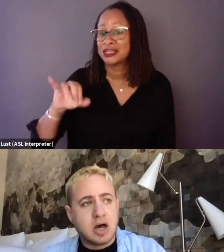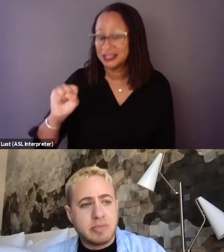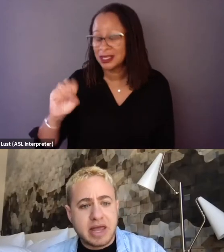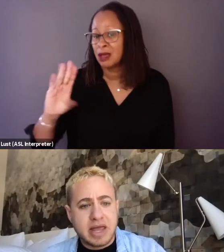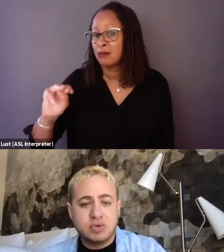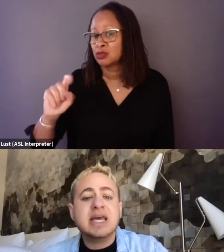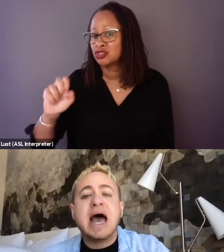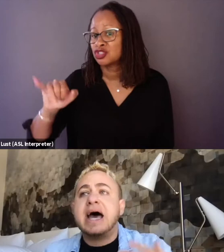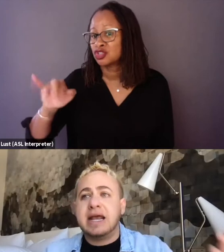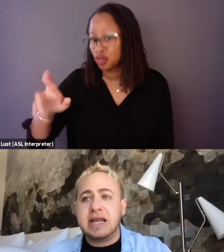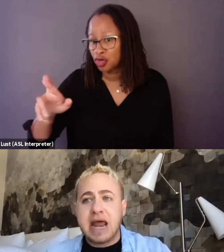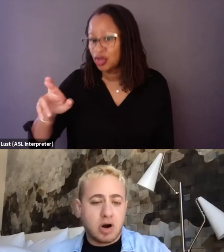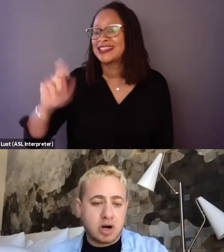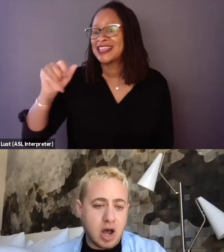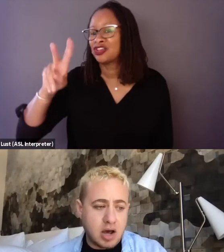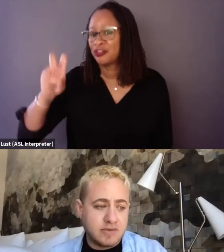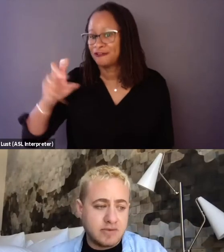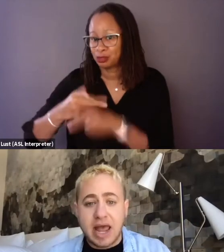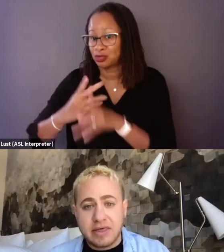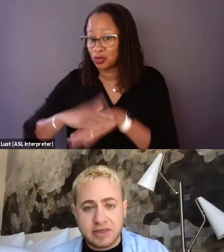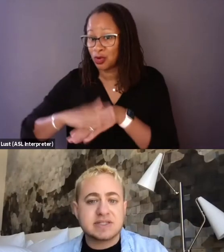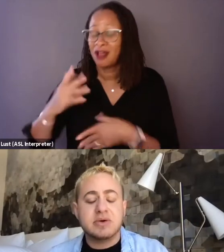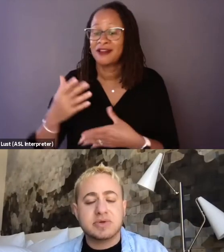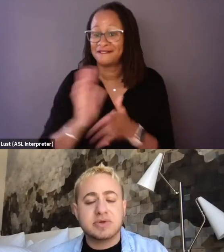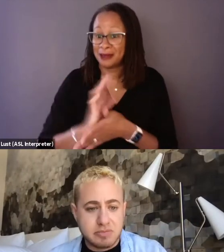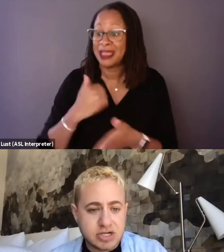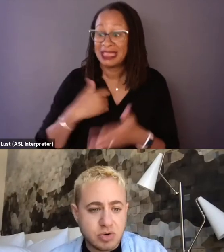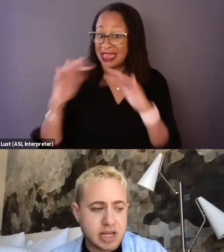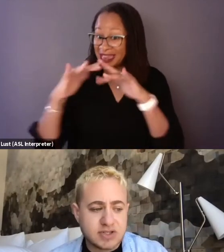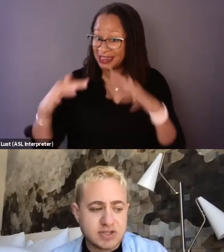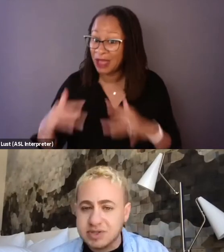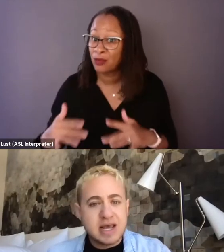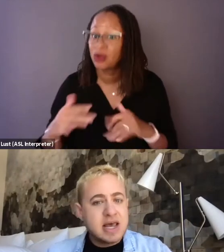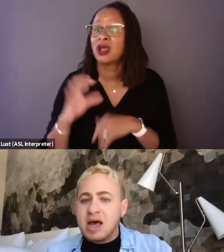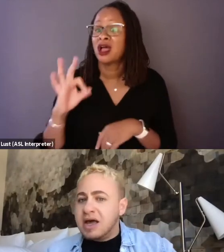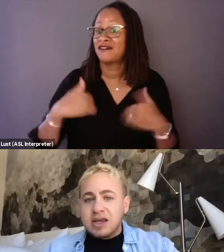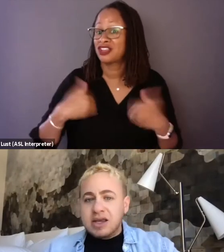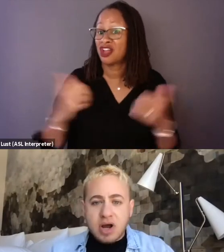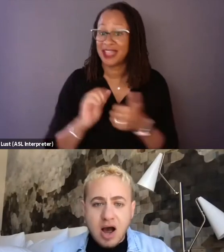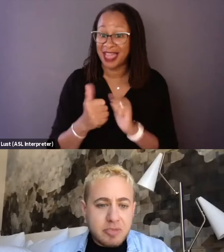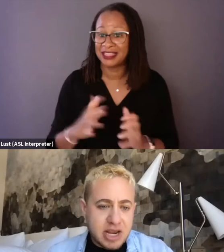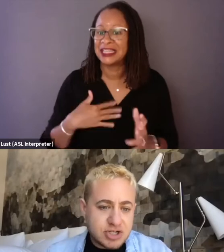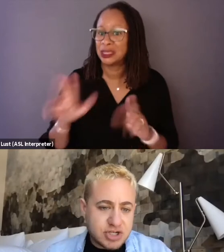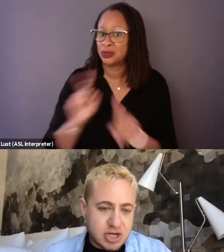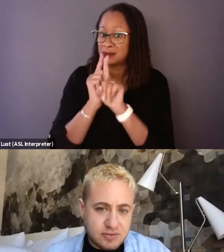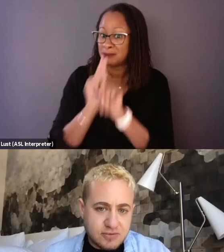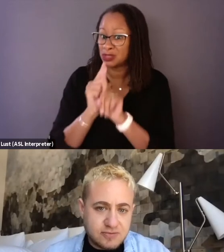and so he had a network of young athletes that he was often mentoring. And so it was a combination of